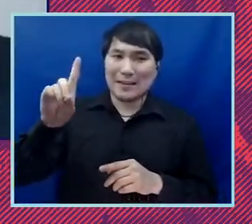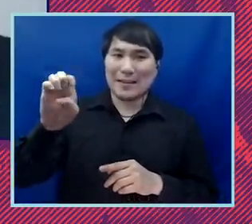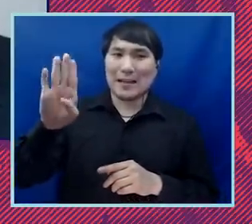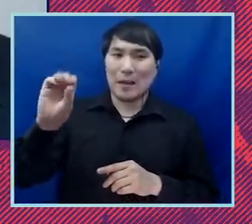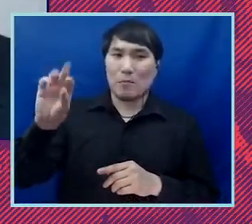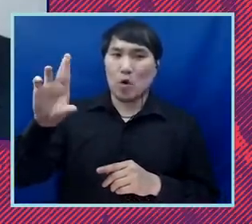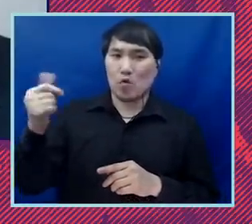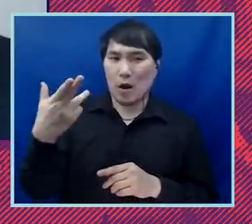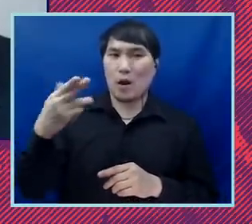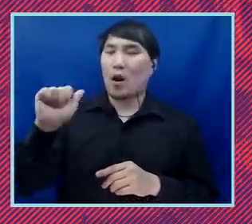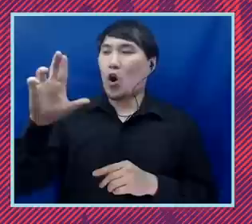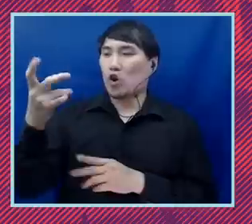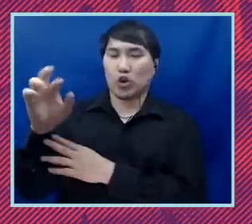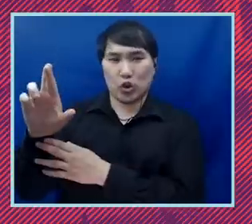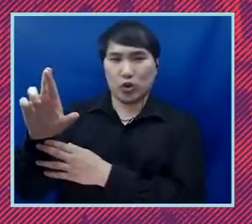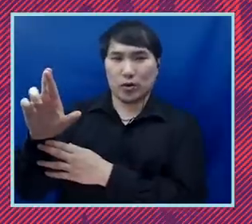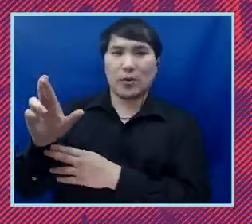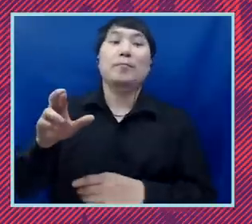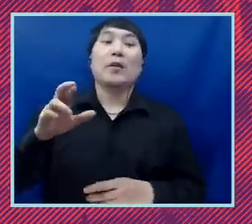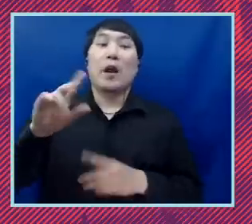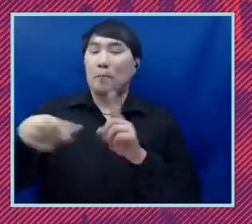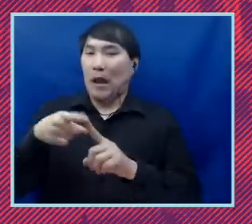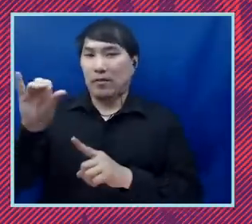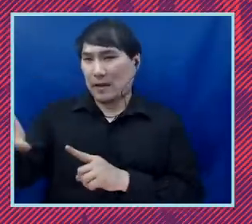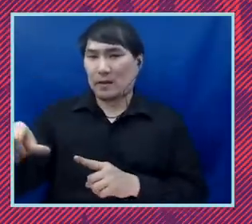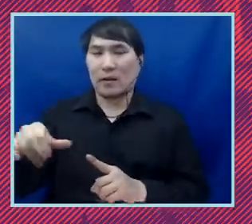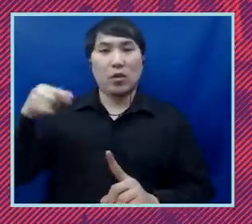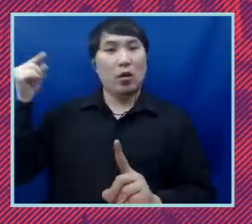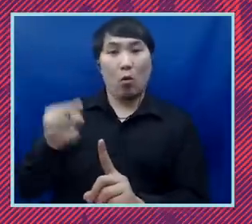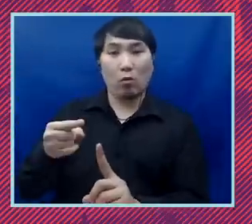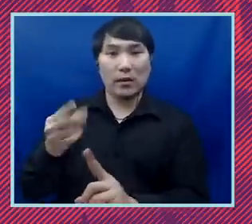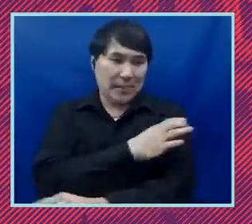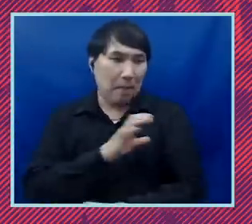we will do during this campaign. But at core, this is about empowering communities of color,